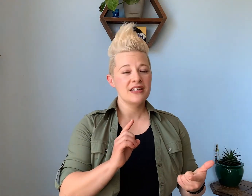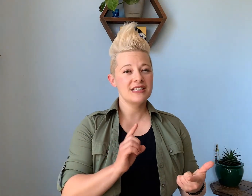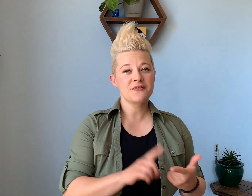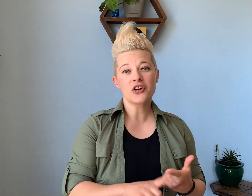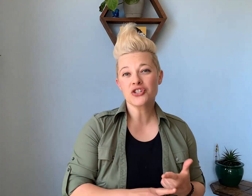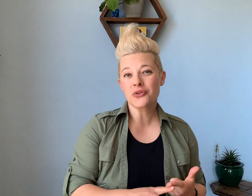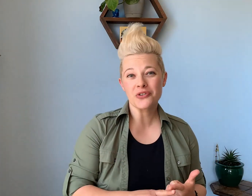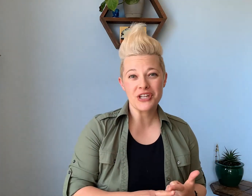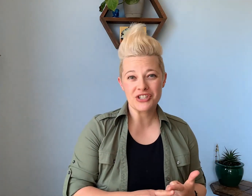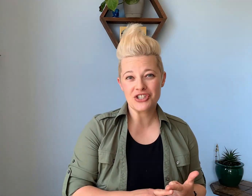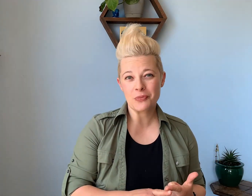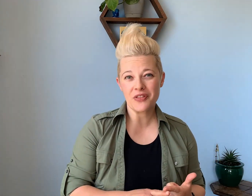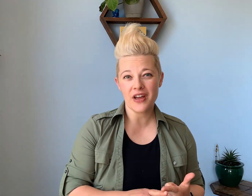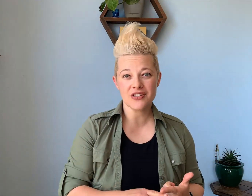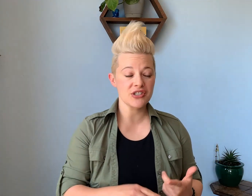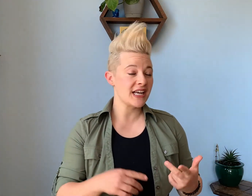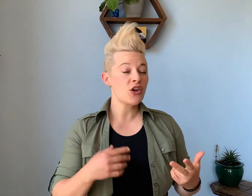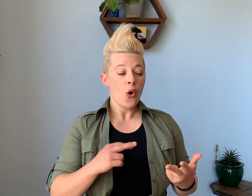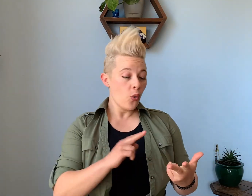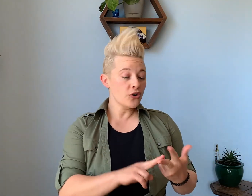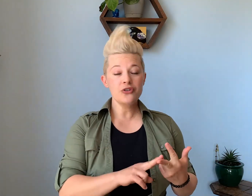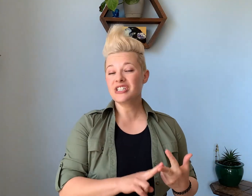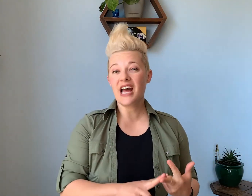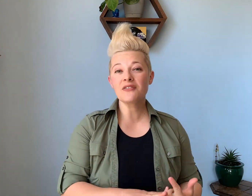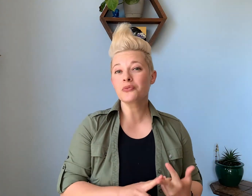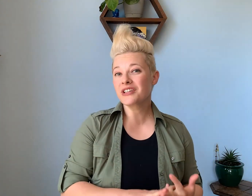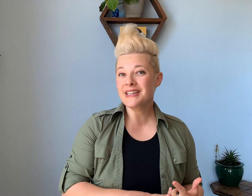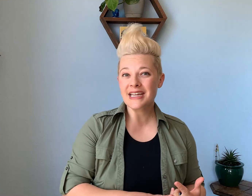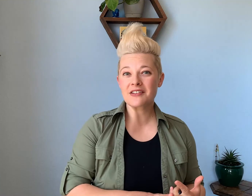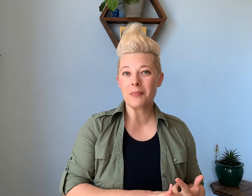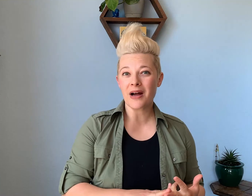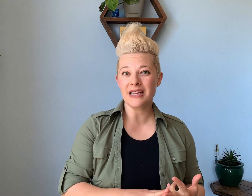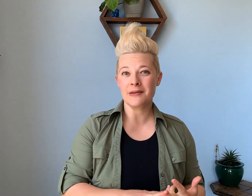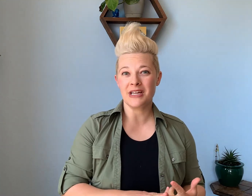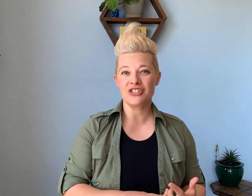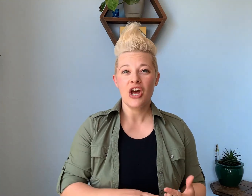dysfunctional relationship with exercise or who just have a really negative body image.